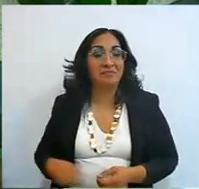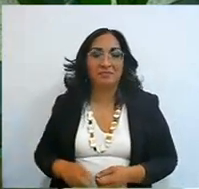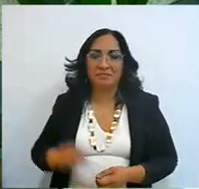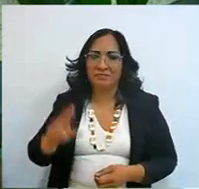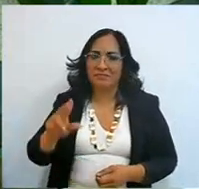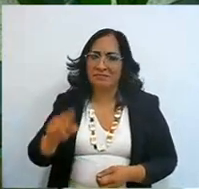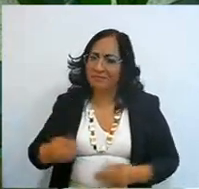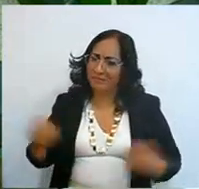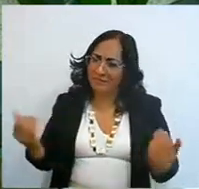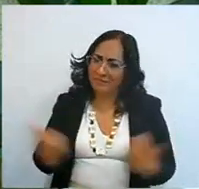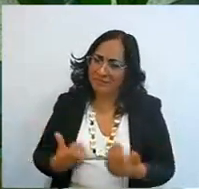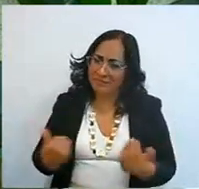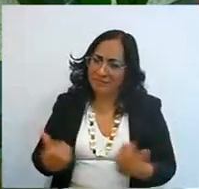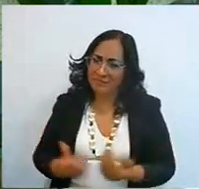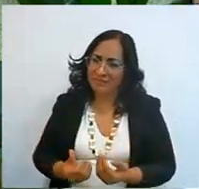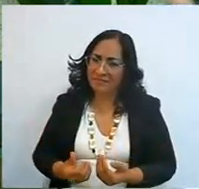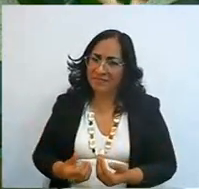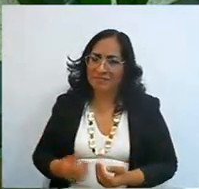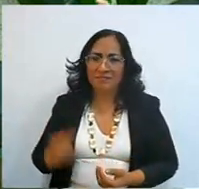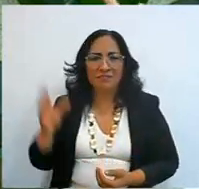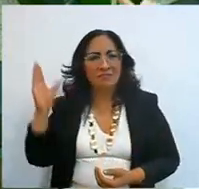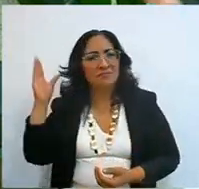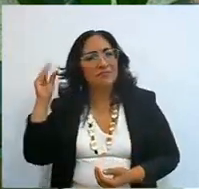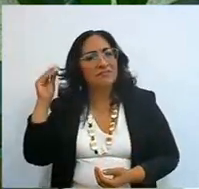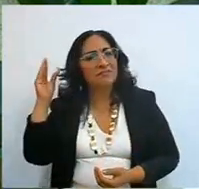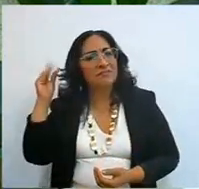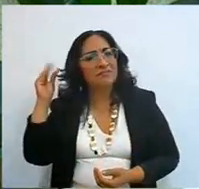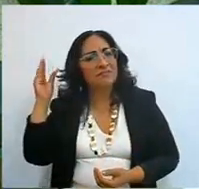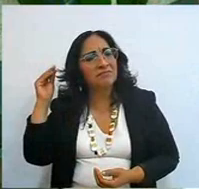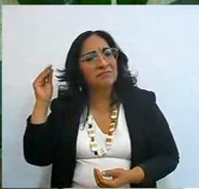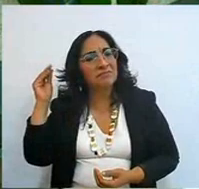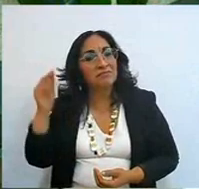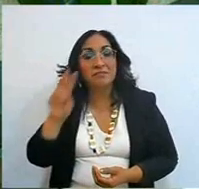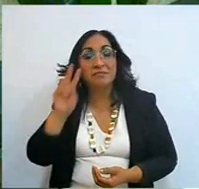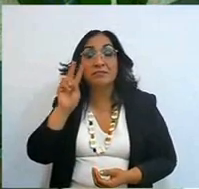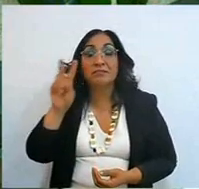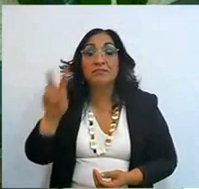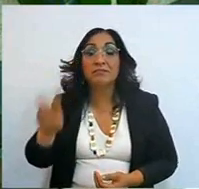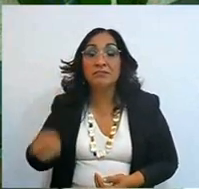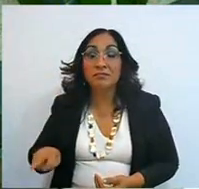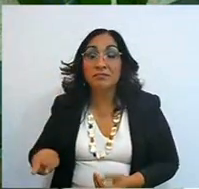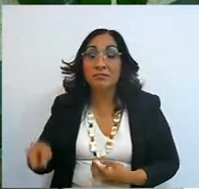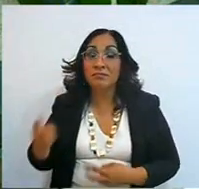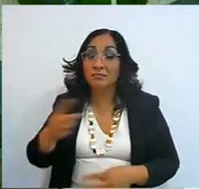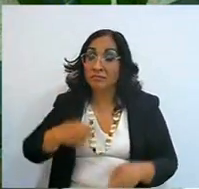pay no attention to what you hear, what you see, see my Word,